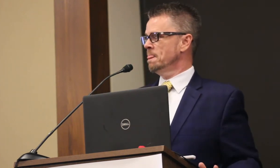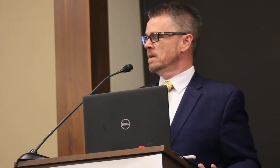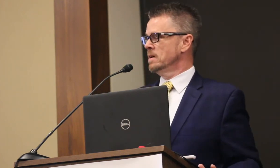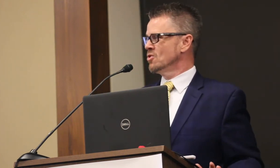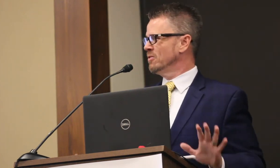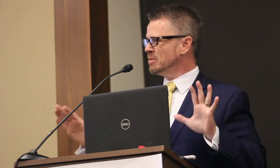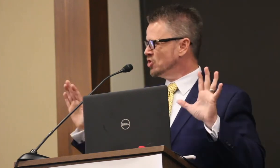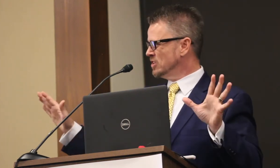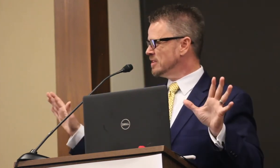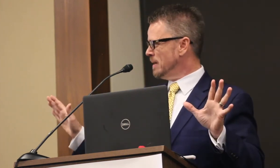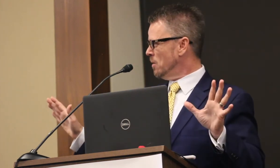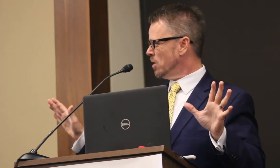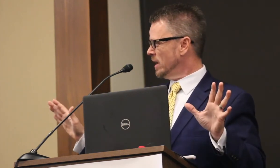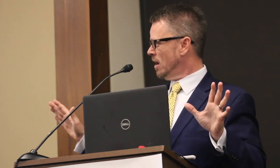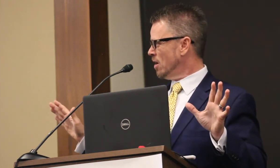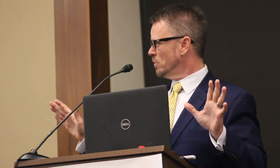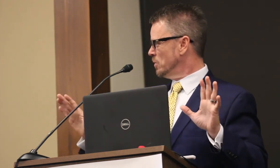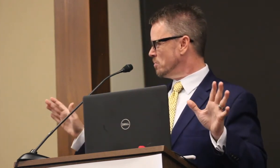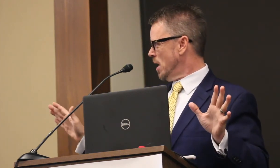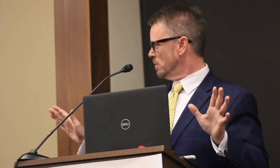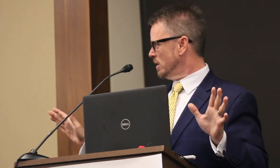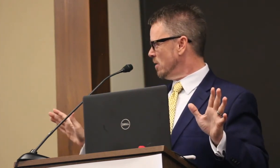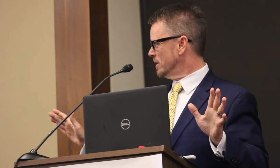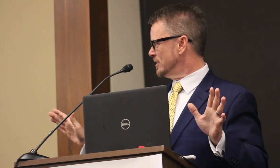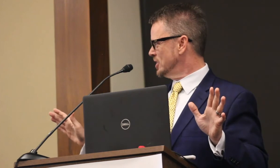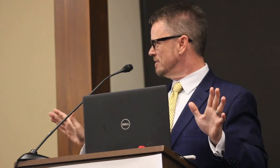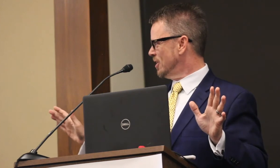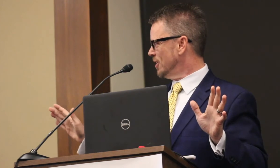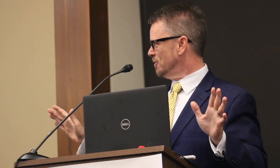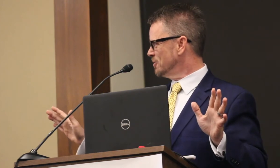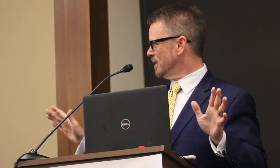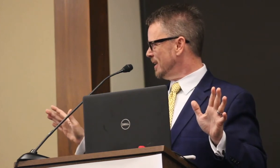So, if it was just about working hard, we would have probably already achieved our goals